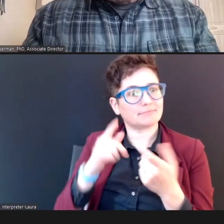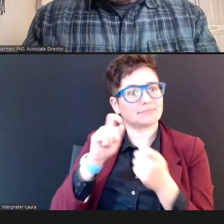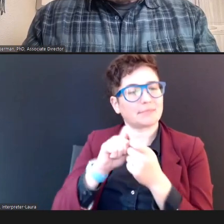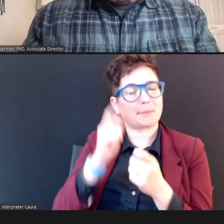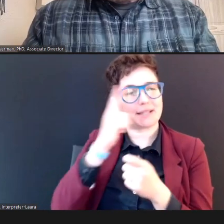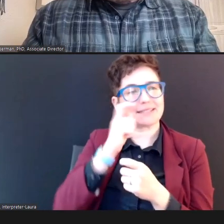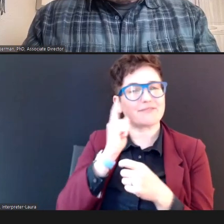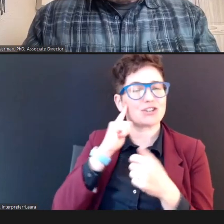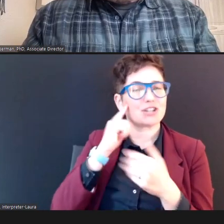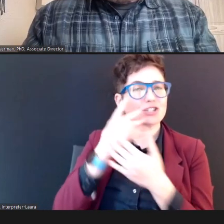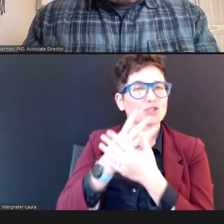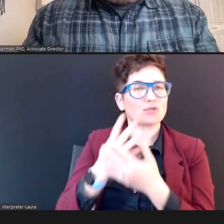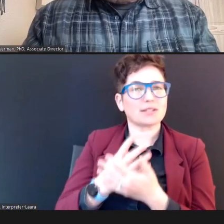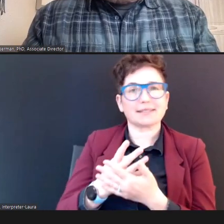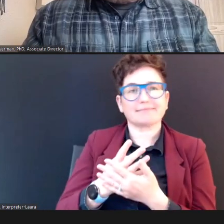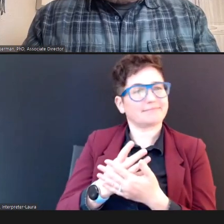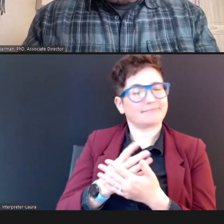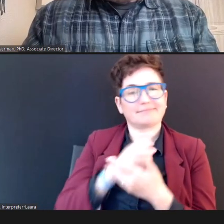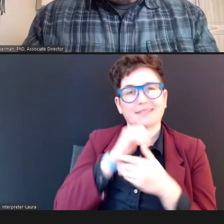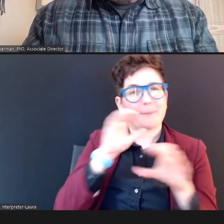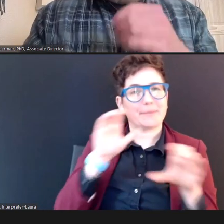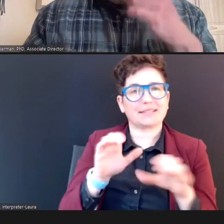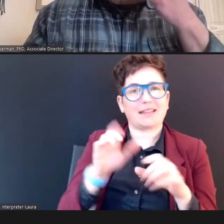in those settings is why programs like yours are so important, you're